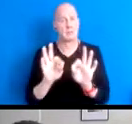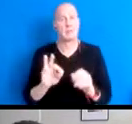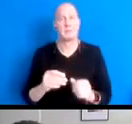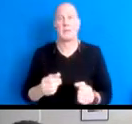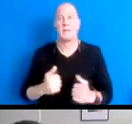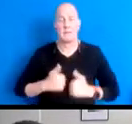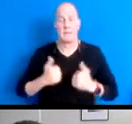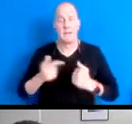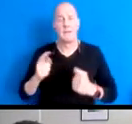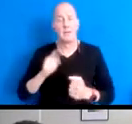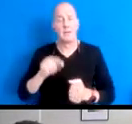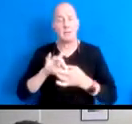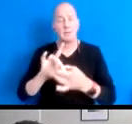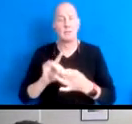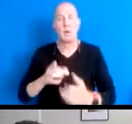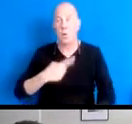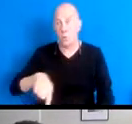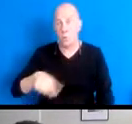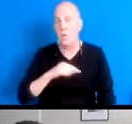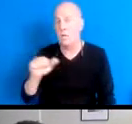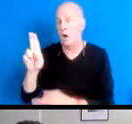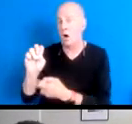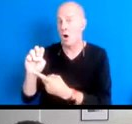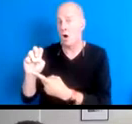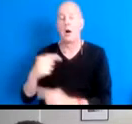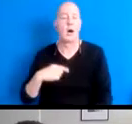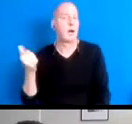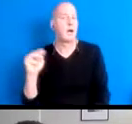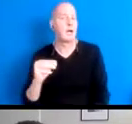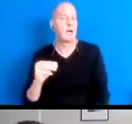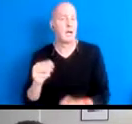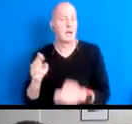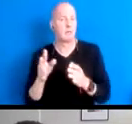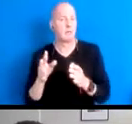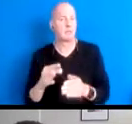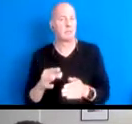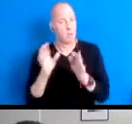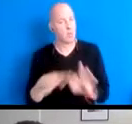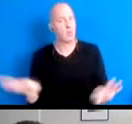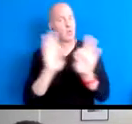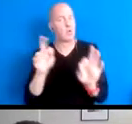15:38:23 I am, and I have gifts to offer and community.